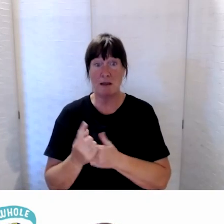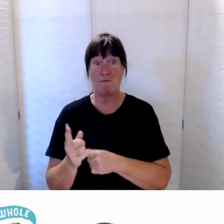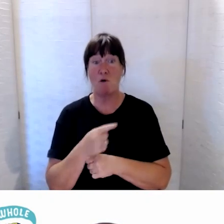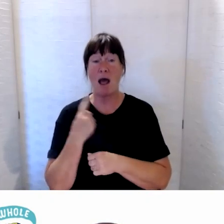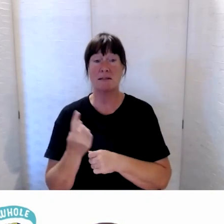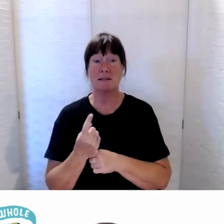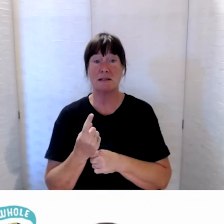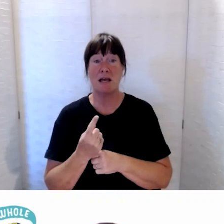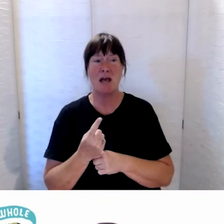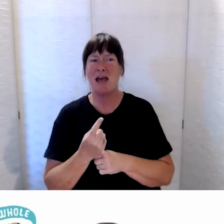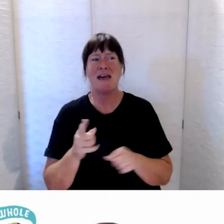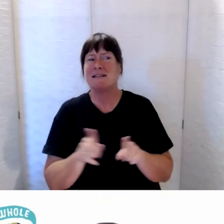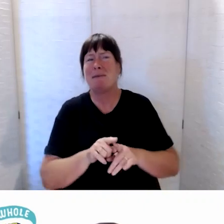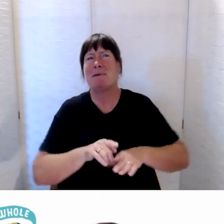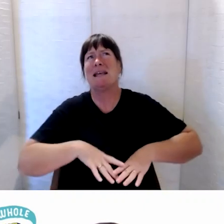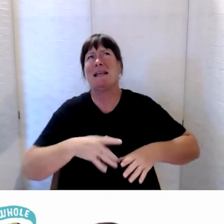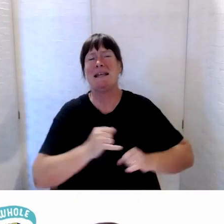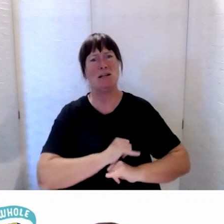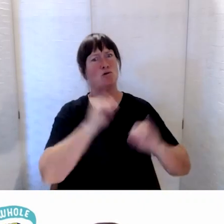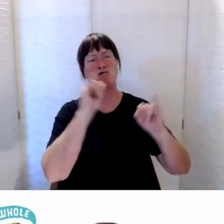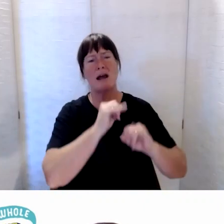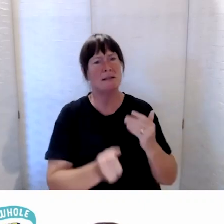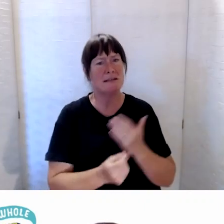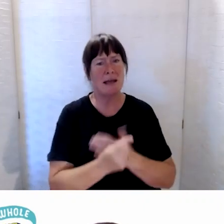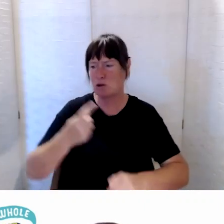any crisis or emergency situation,